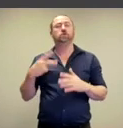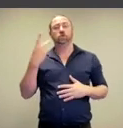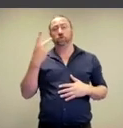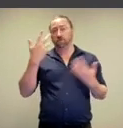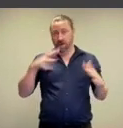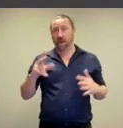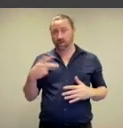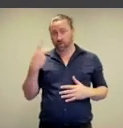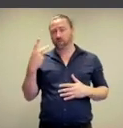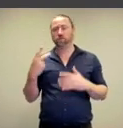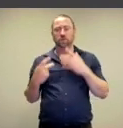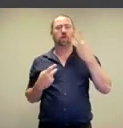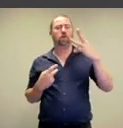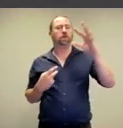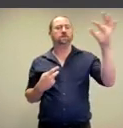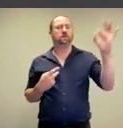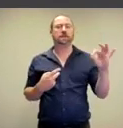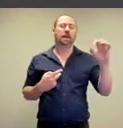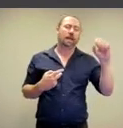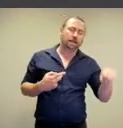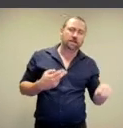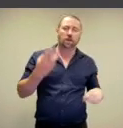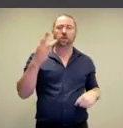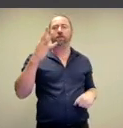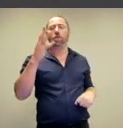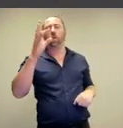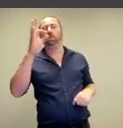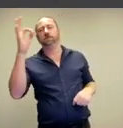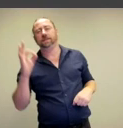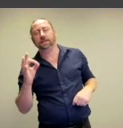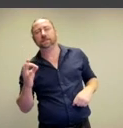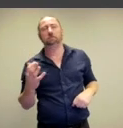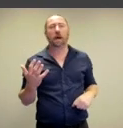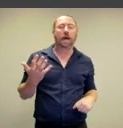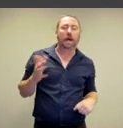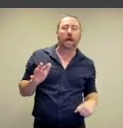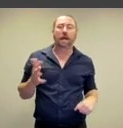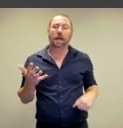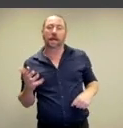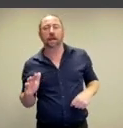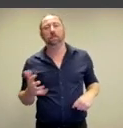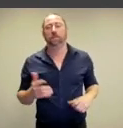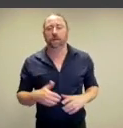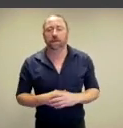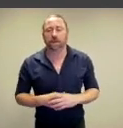I’m in that 2 of you, 30%